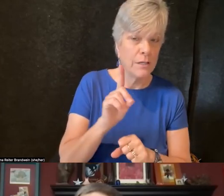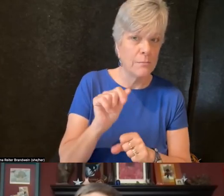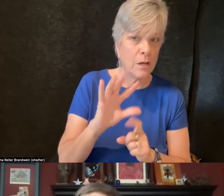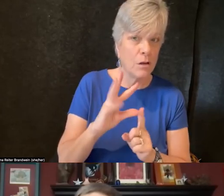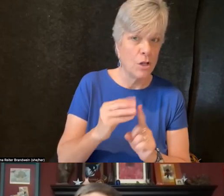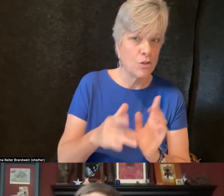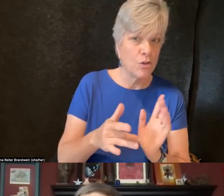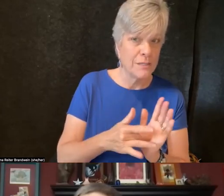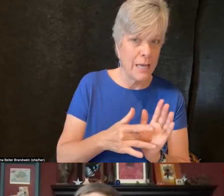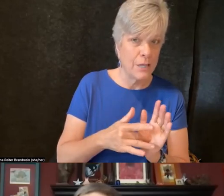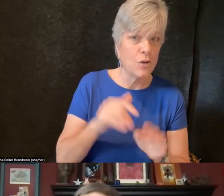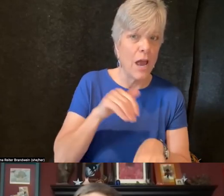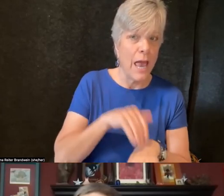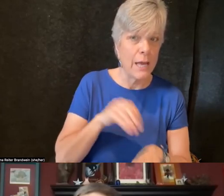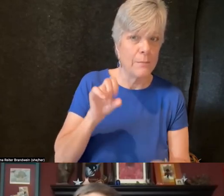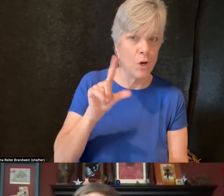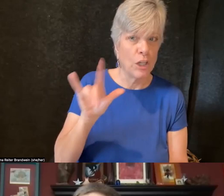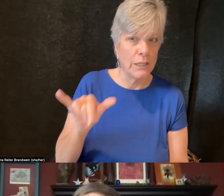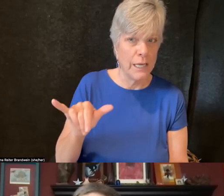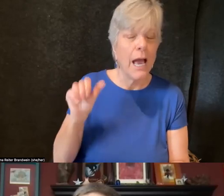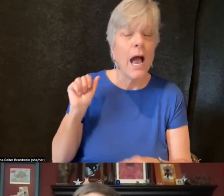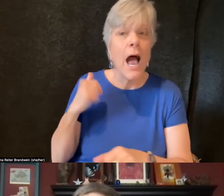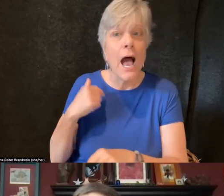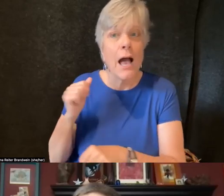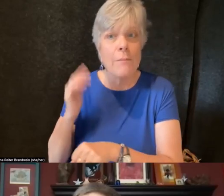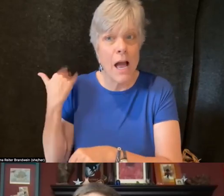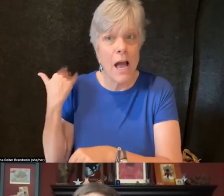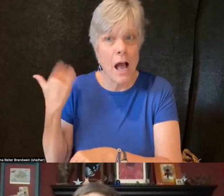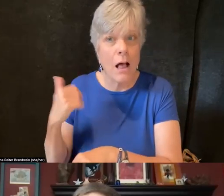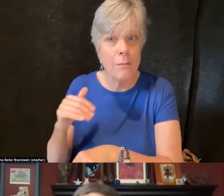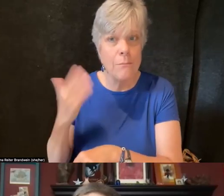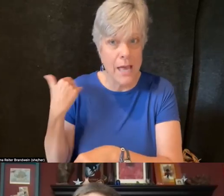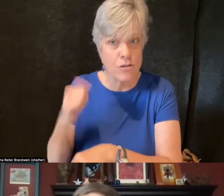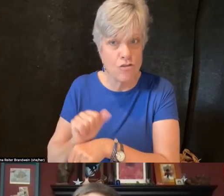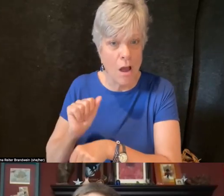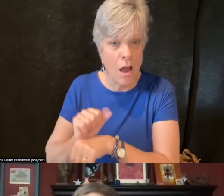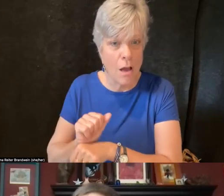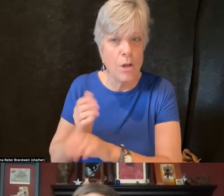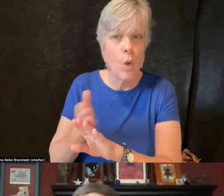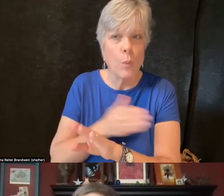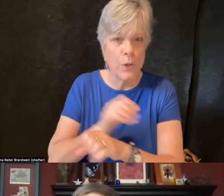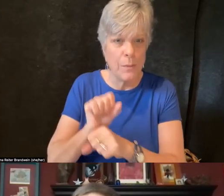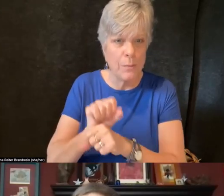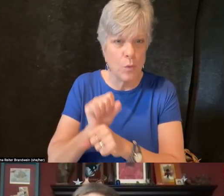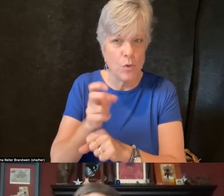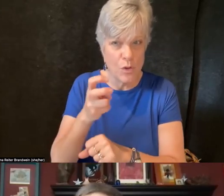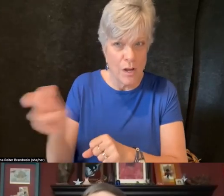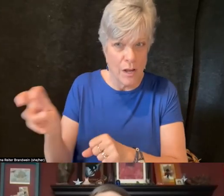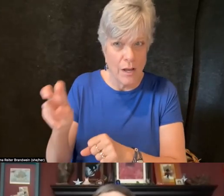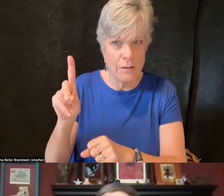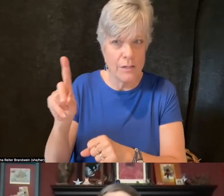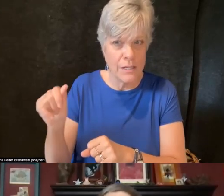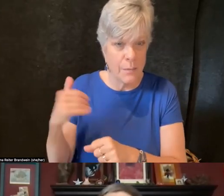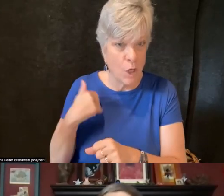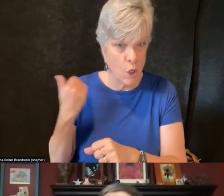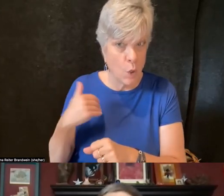at Berkeley, I worked in the preemployment transition of disabled youth space.